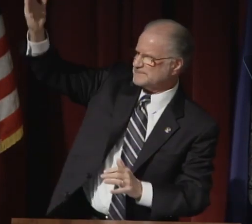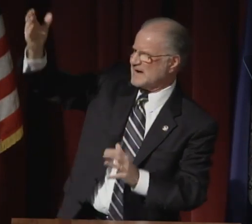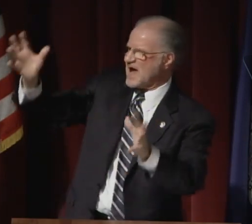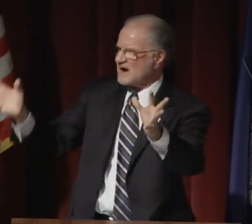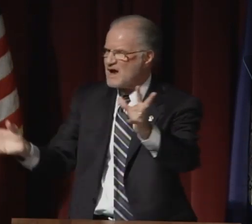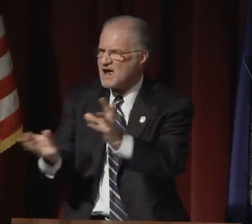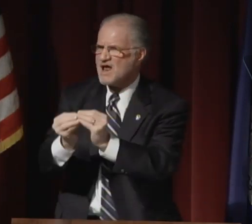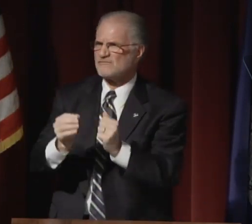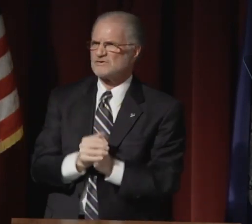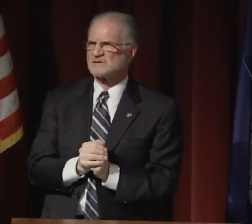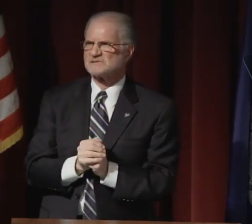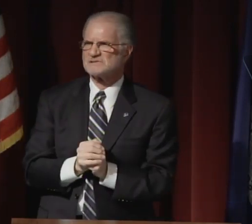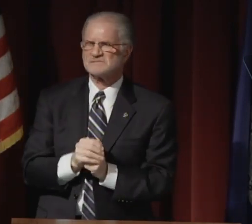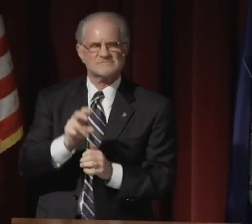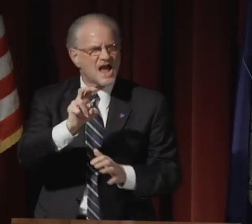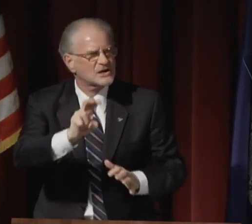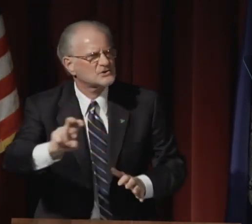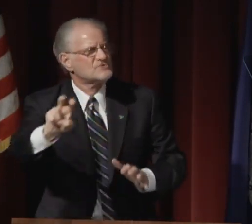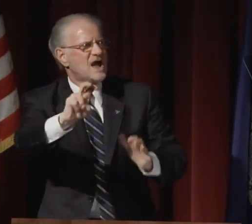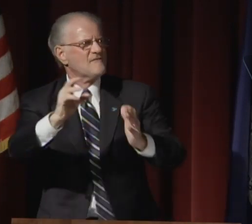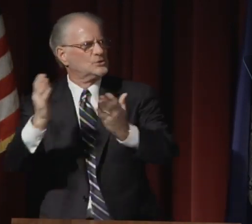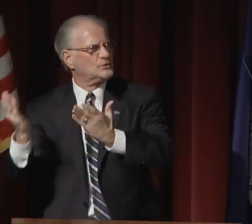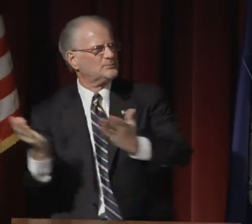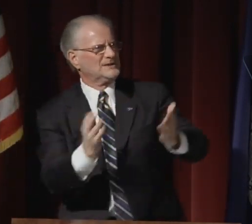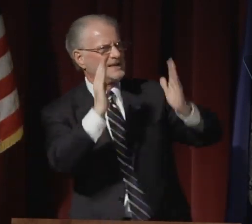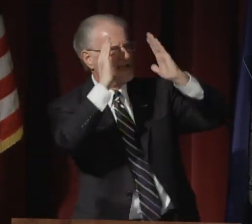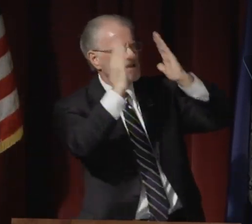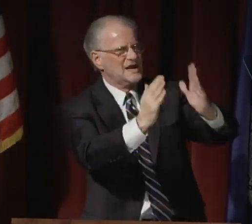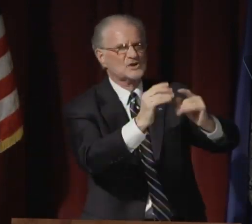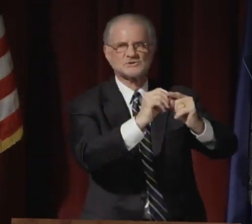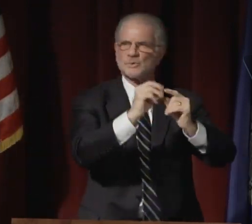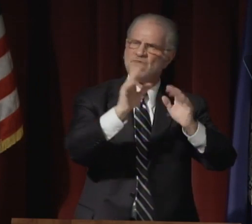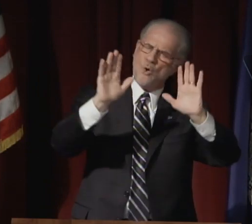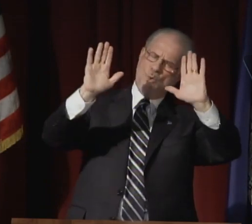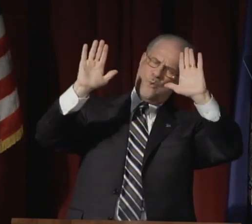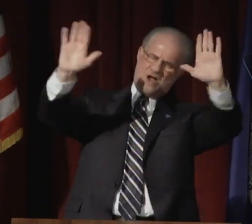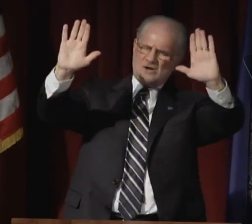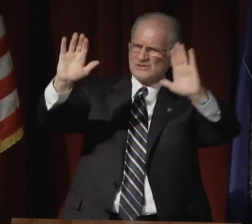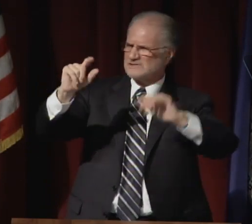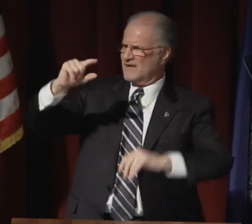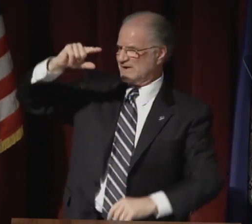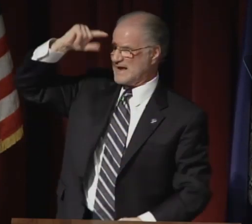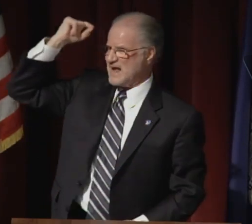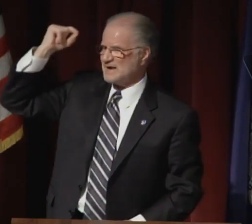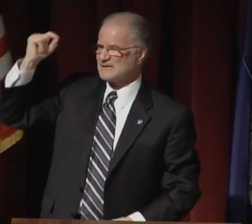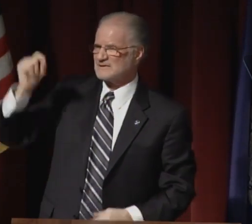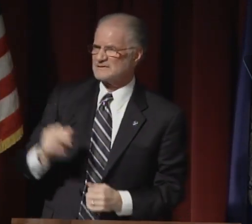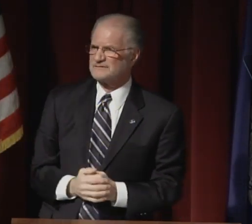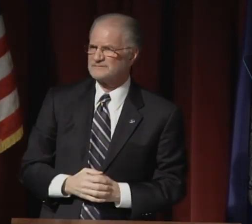I travel to speak at conferences. I travel to bring attention to the wonders